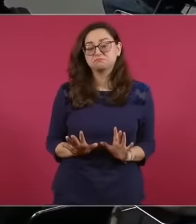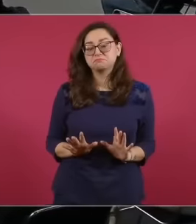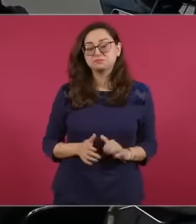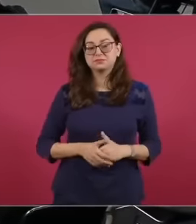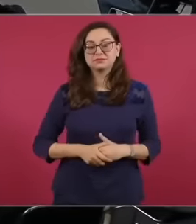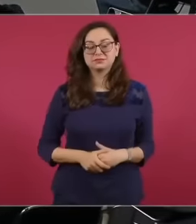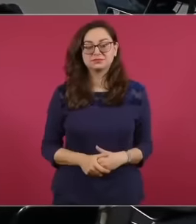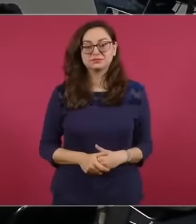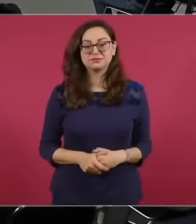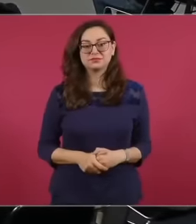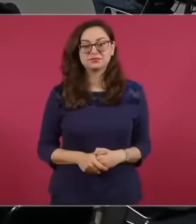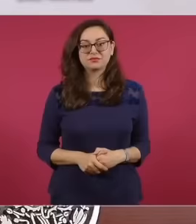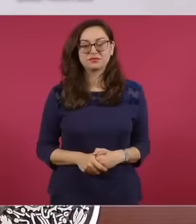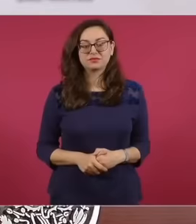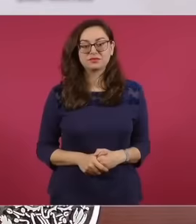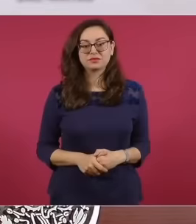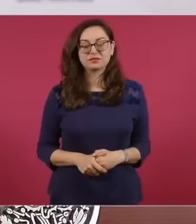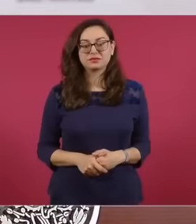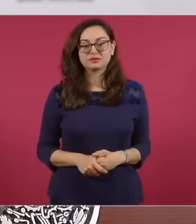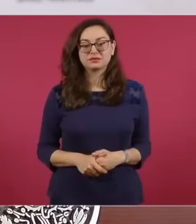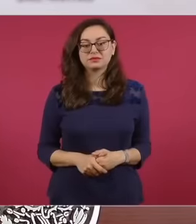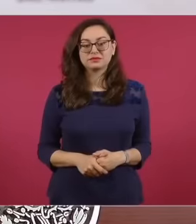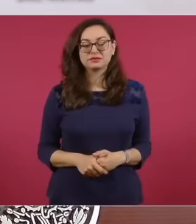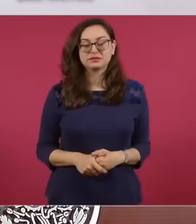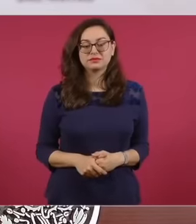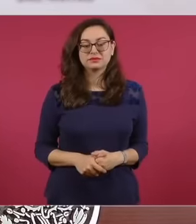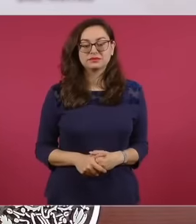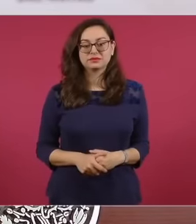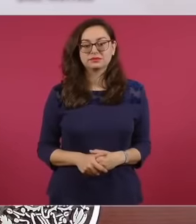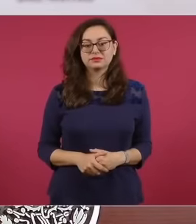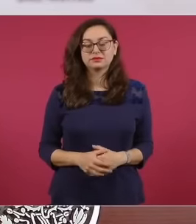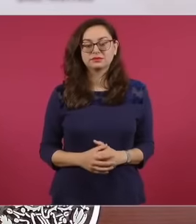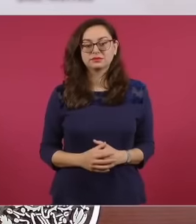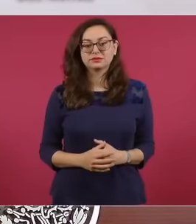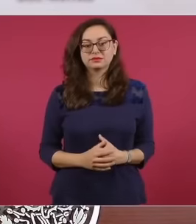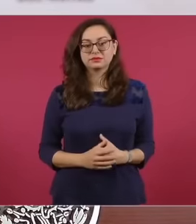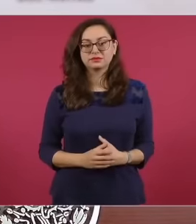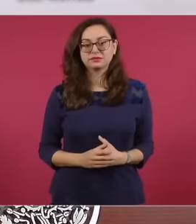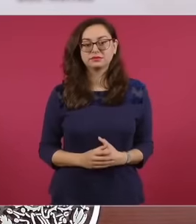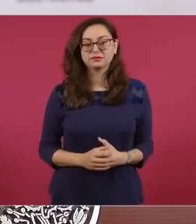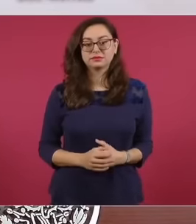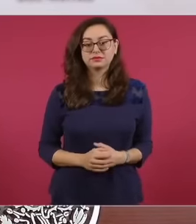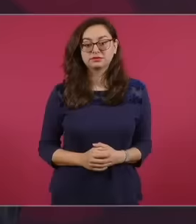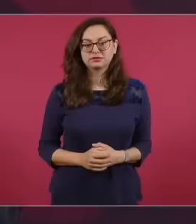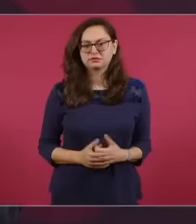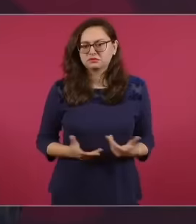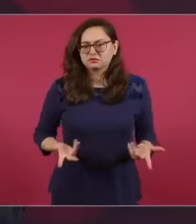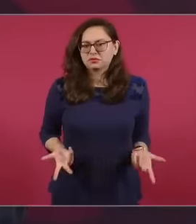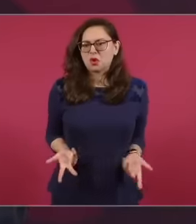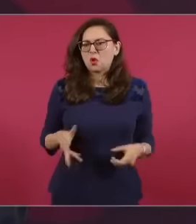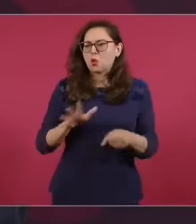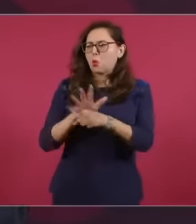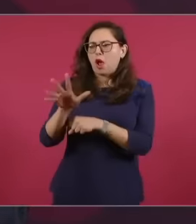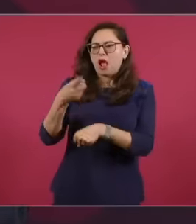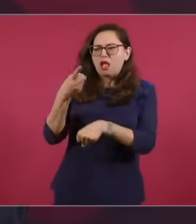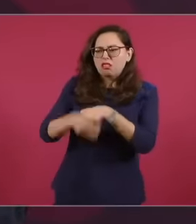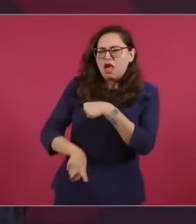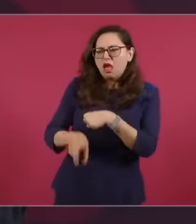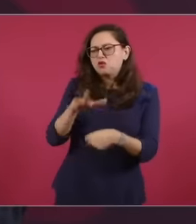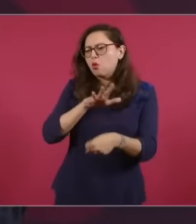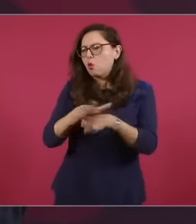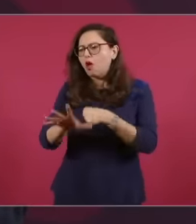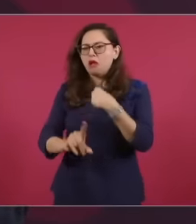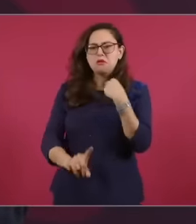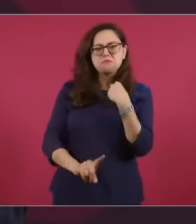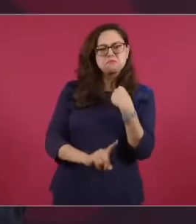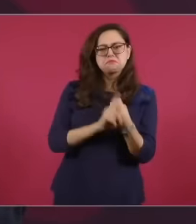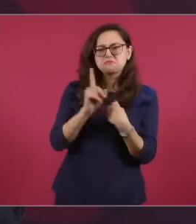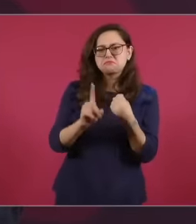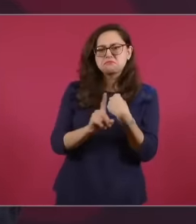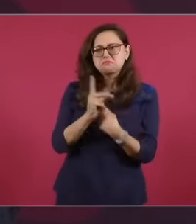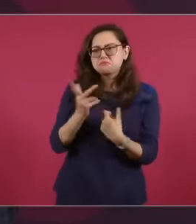what does it affect them? How does it affect them if the people